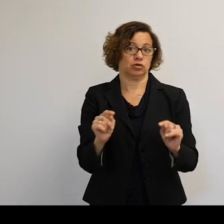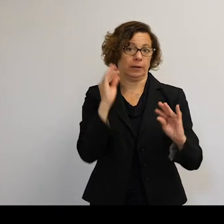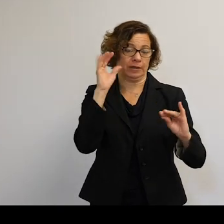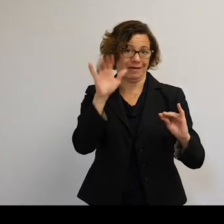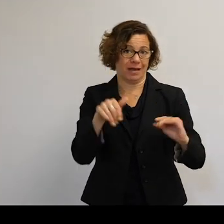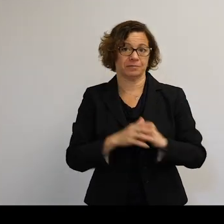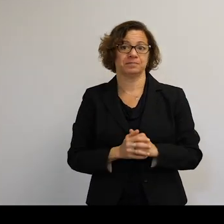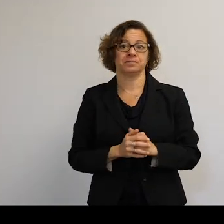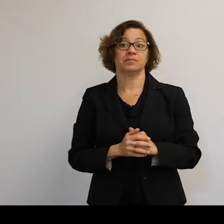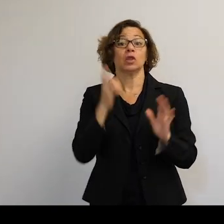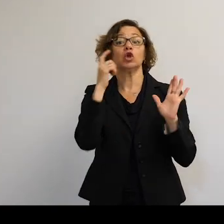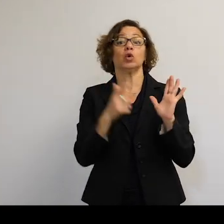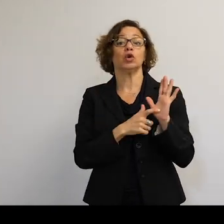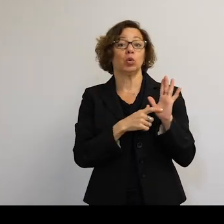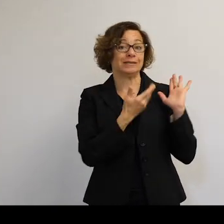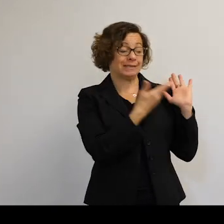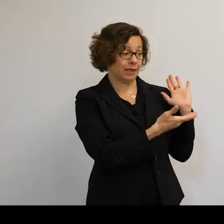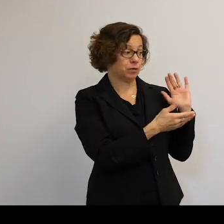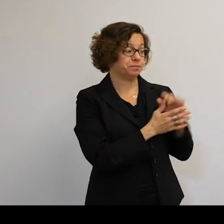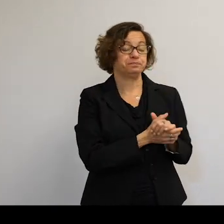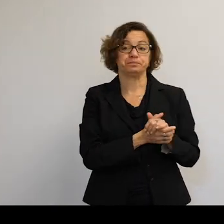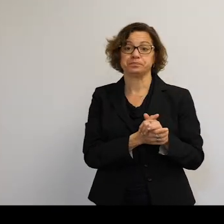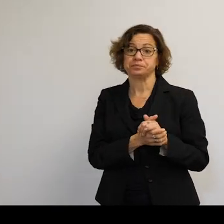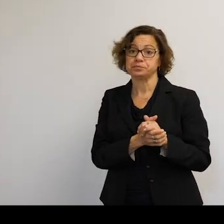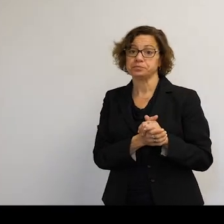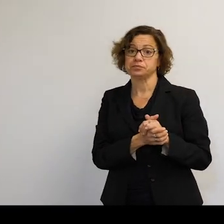So one thing you'll notice-- and the last sort of area-- we haven't really covered.